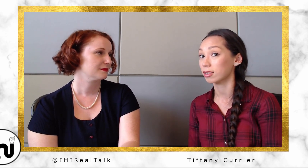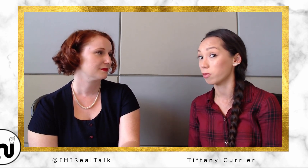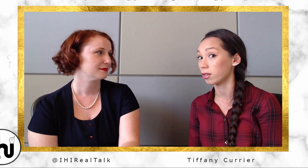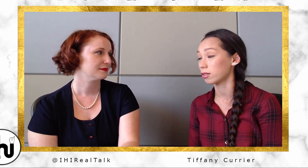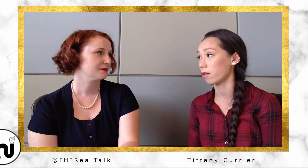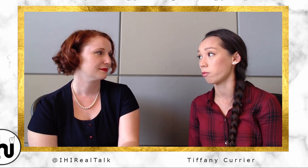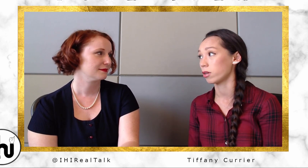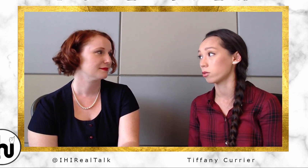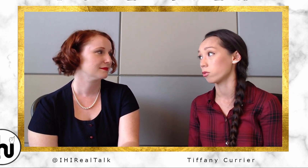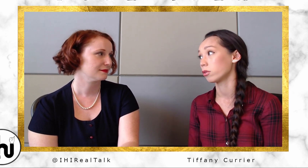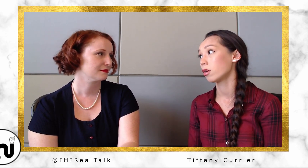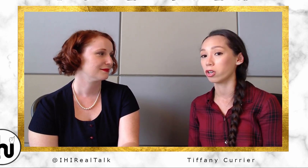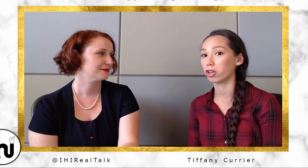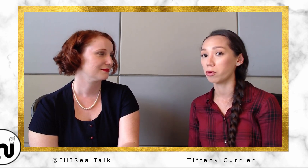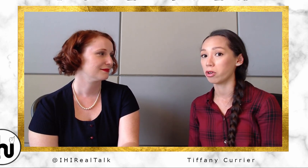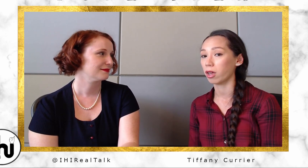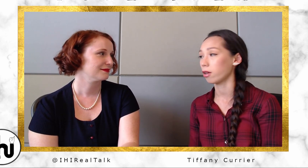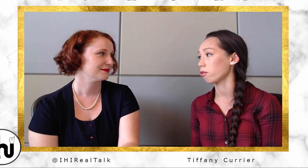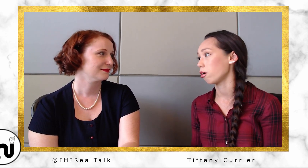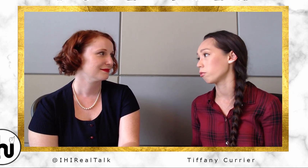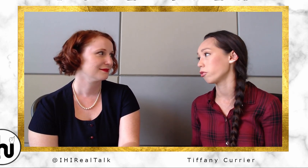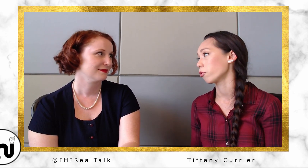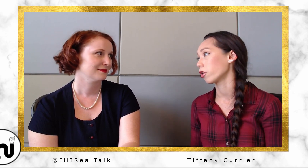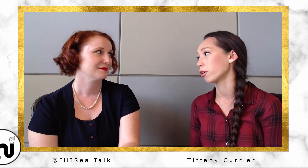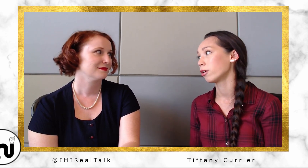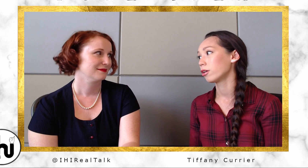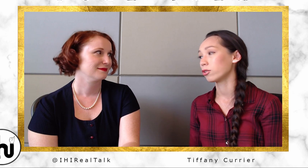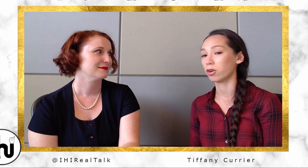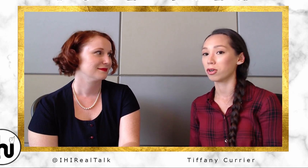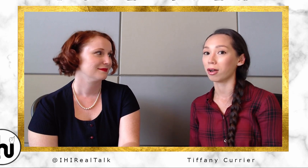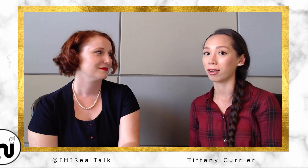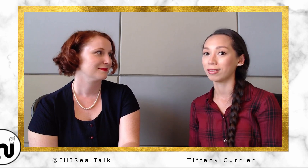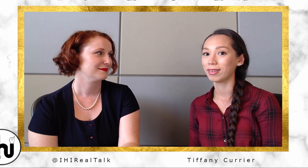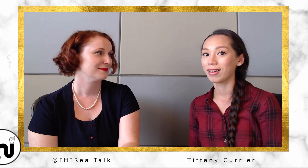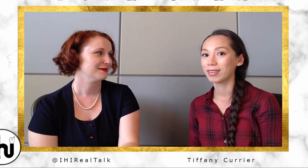months, seven months old. We communicate long before you start talking.